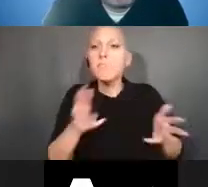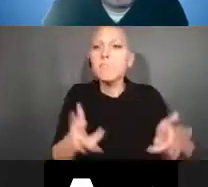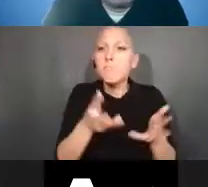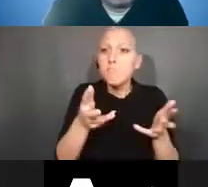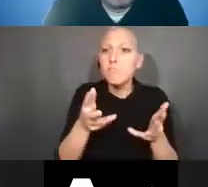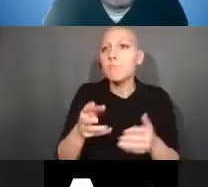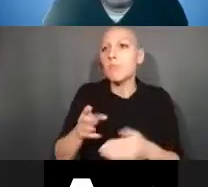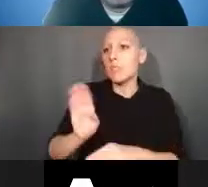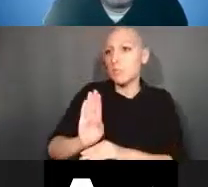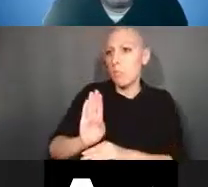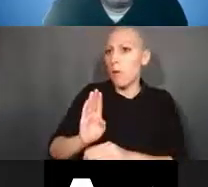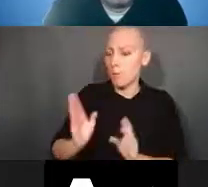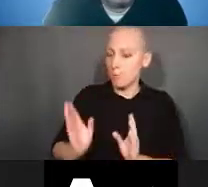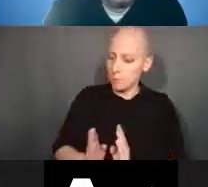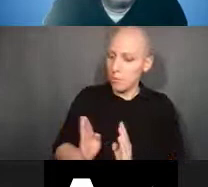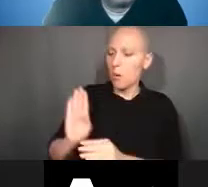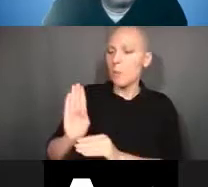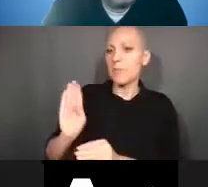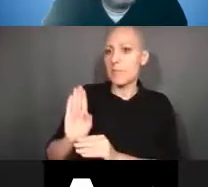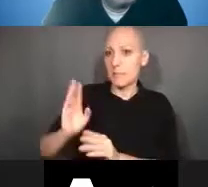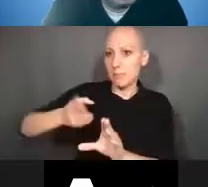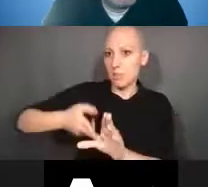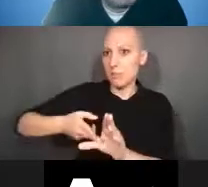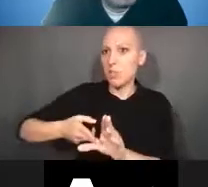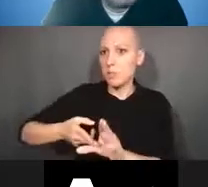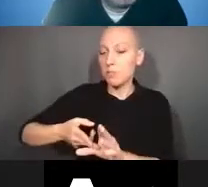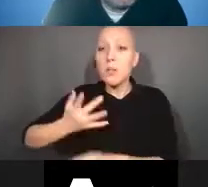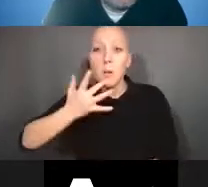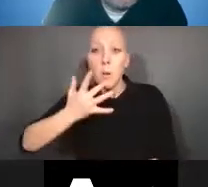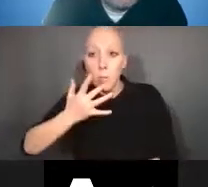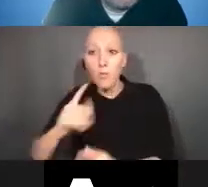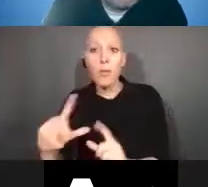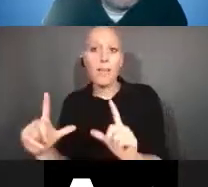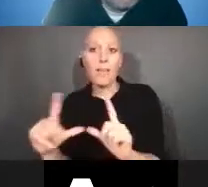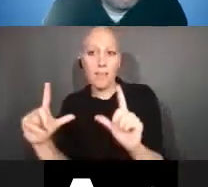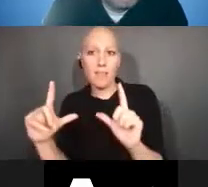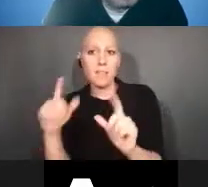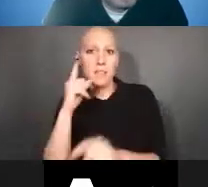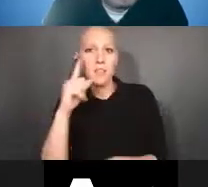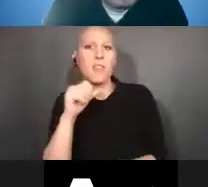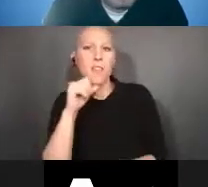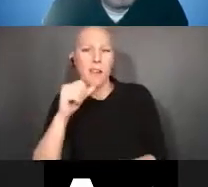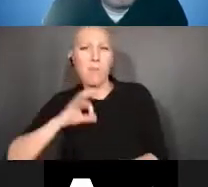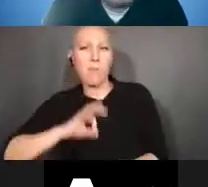and required preference in licensing from nonprofit organizations. Promoted collaboration